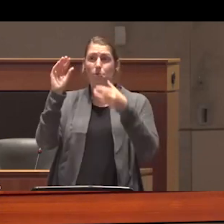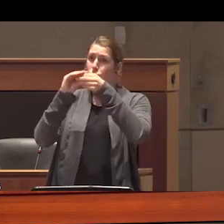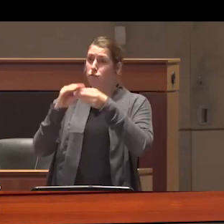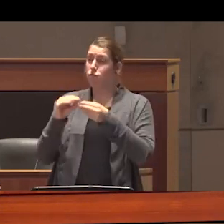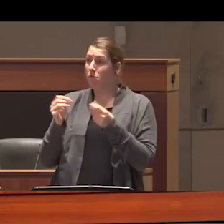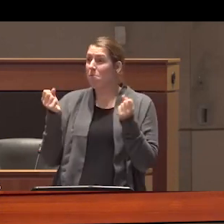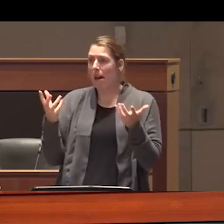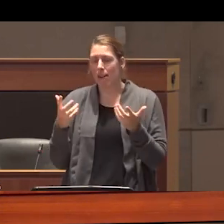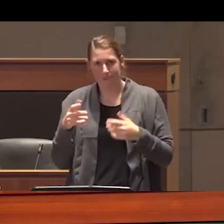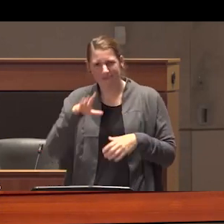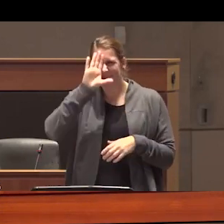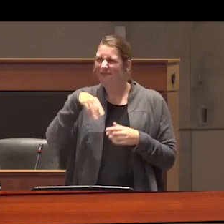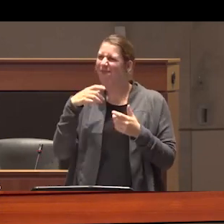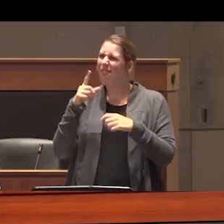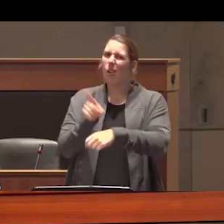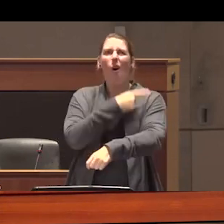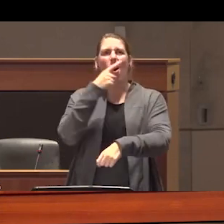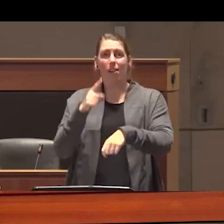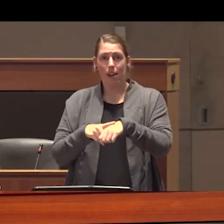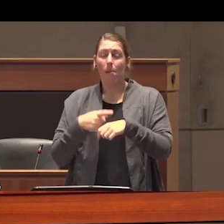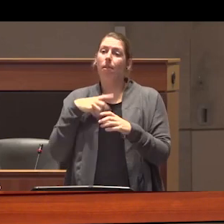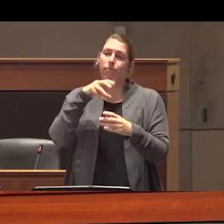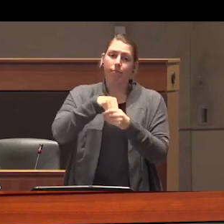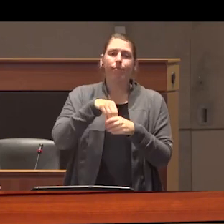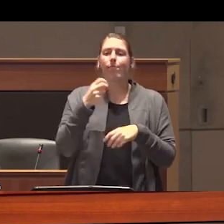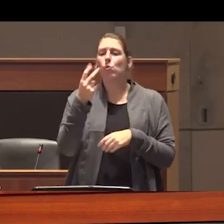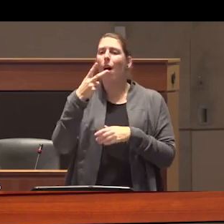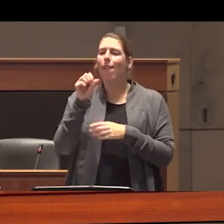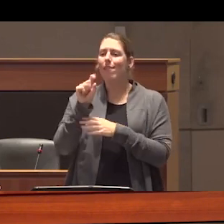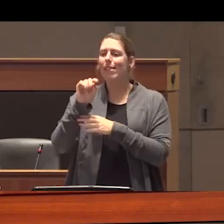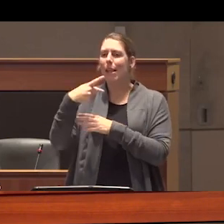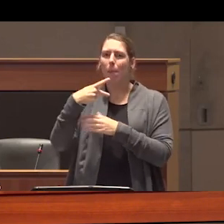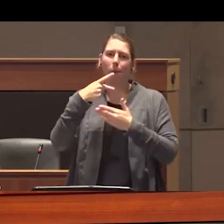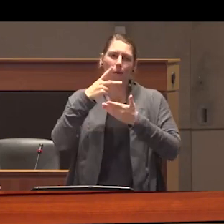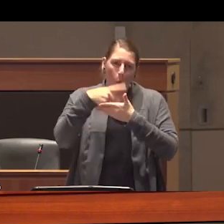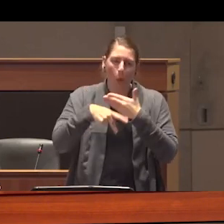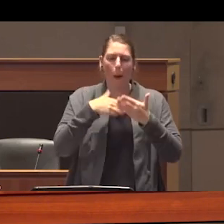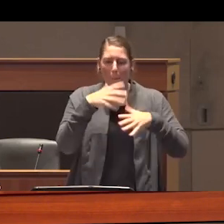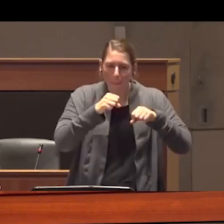spent a long time in the rooms of 12-step programs like Alcoholics Anonymous where I learned that I